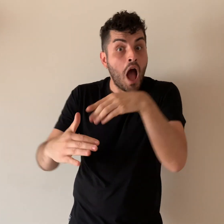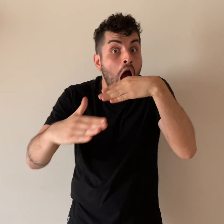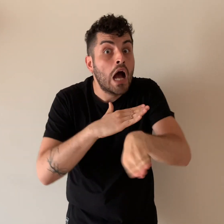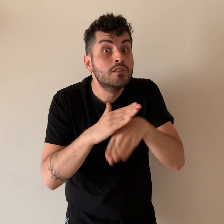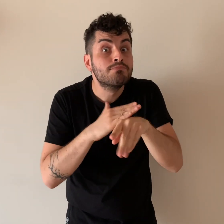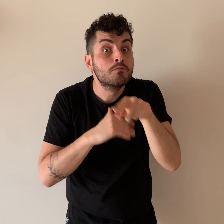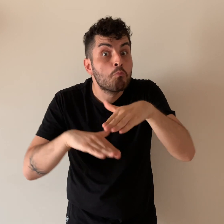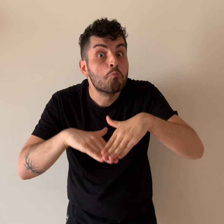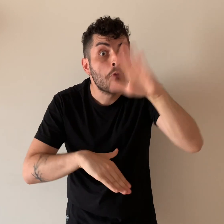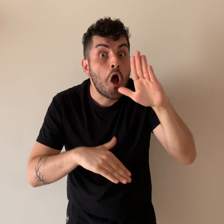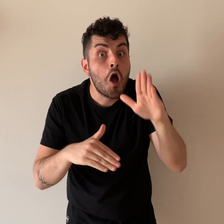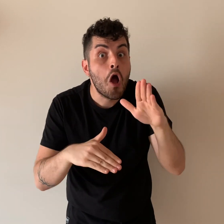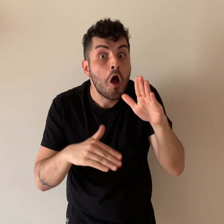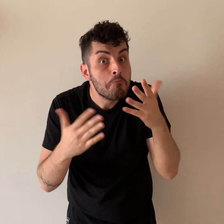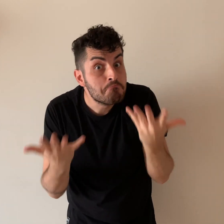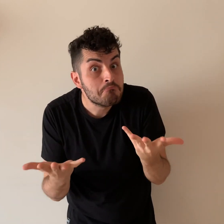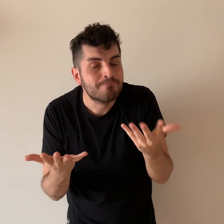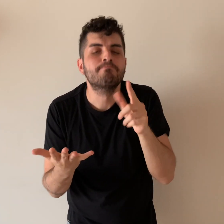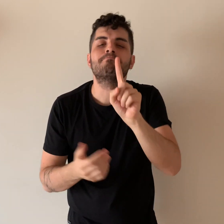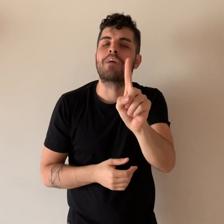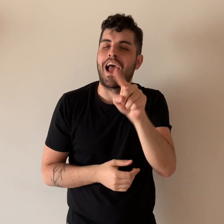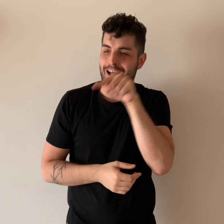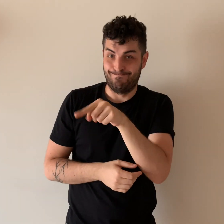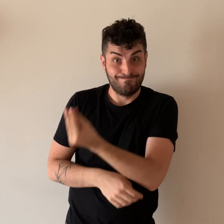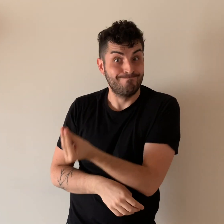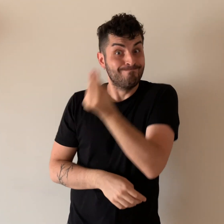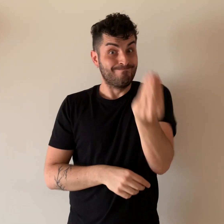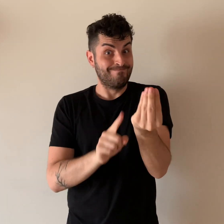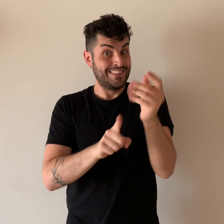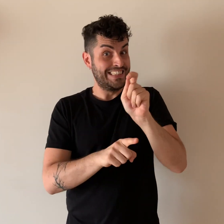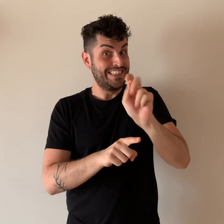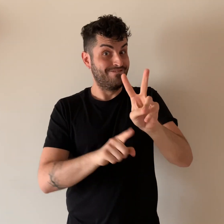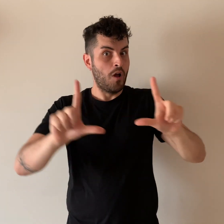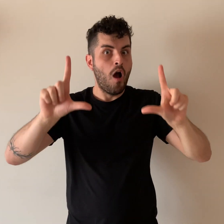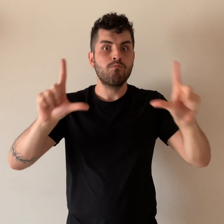But are sign language interpreters on TV fully accessible